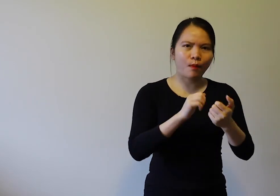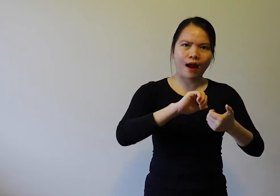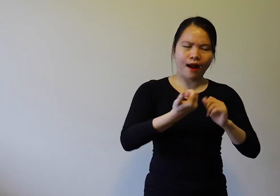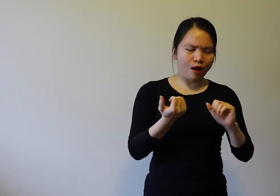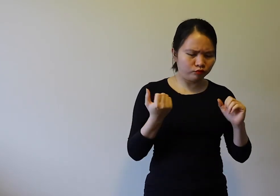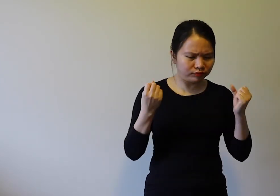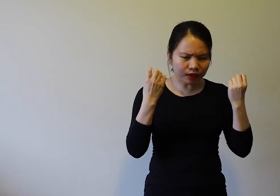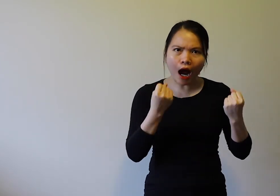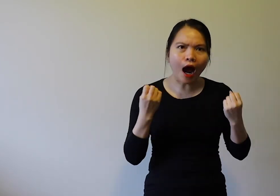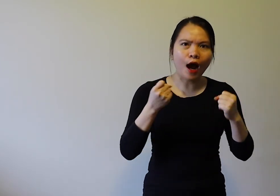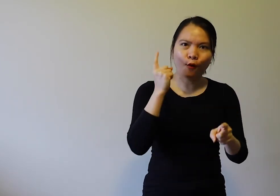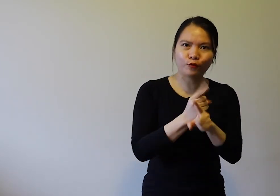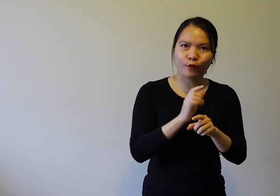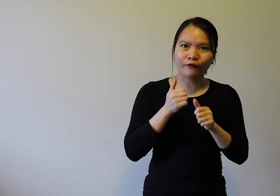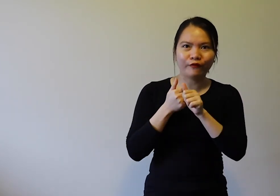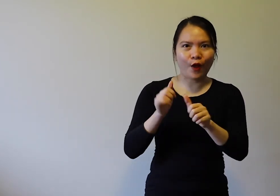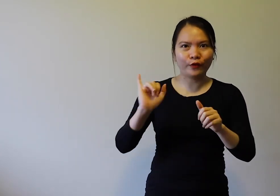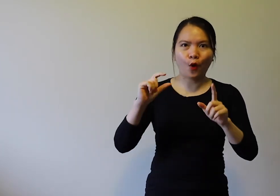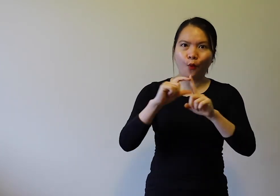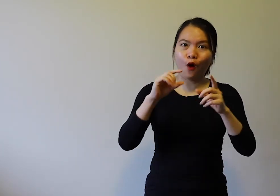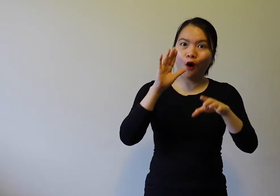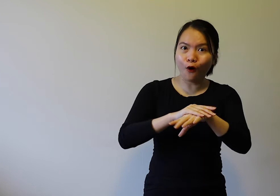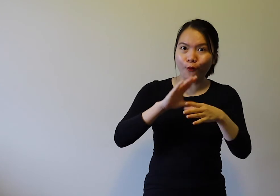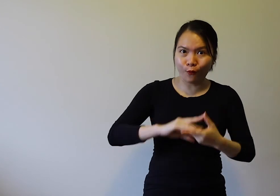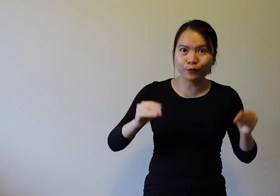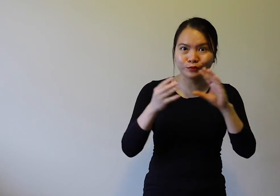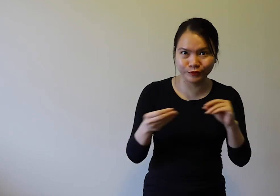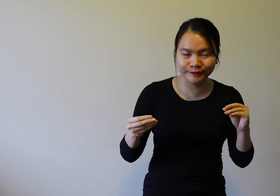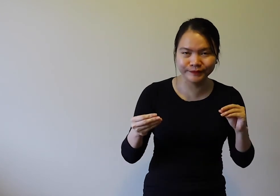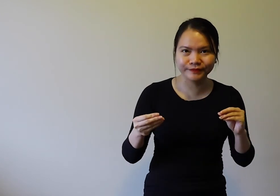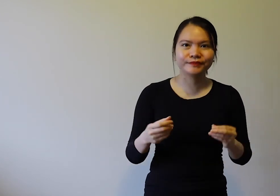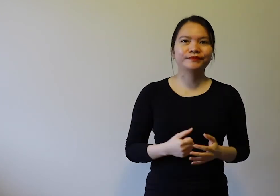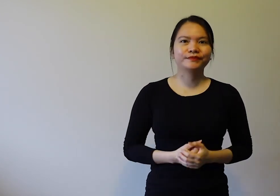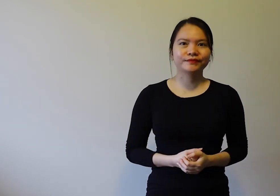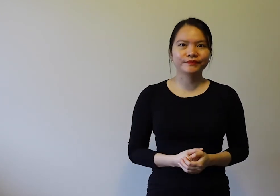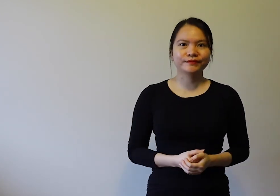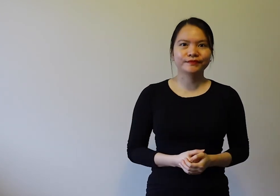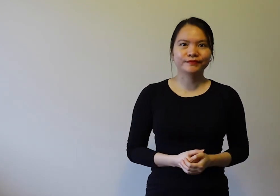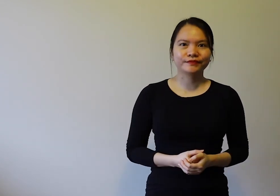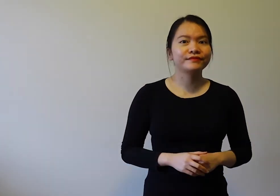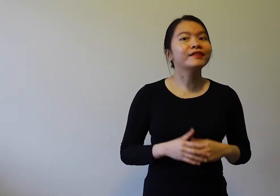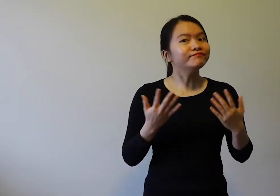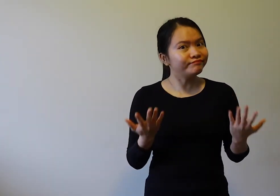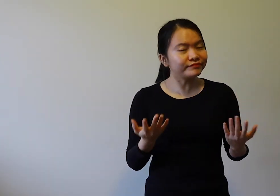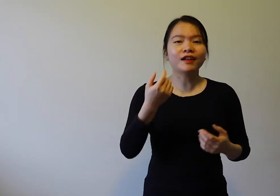and non-manual markers (e.g., facial expressions).